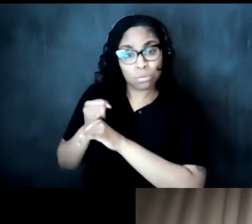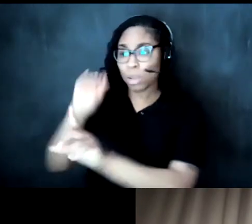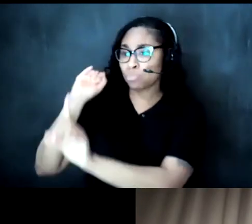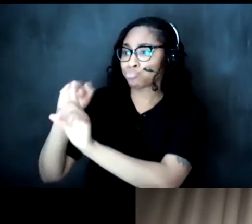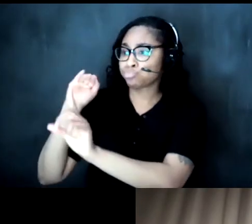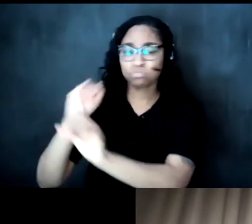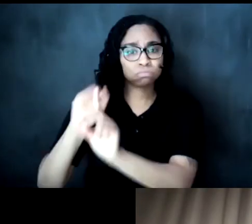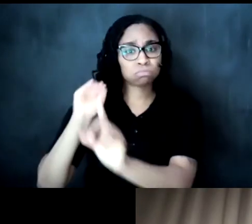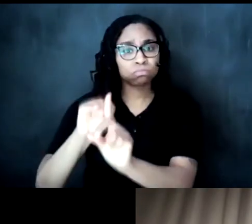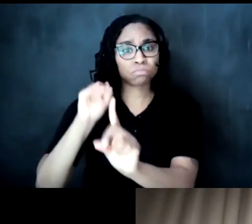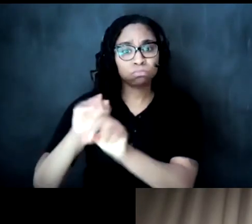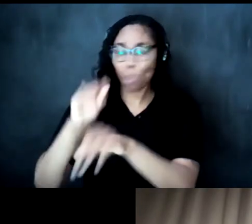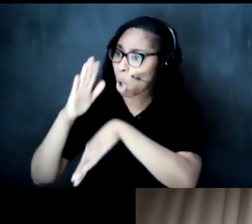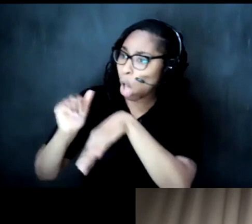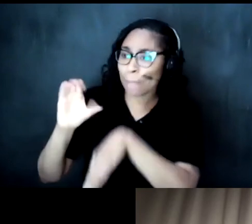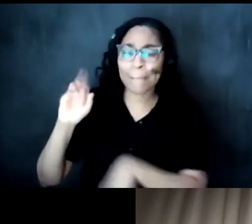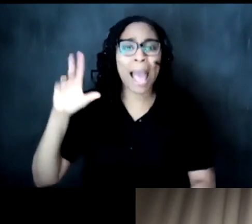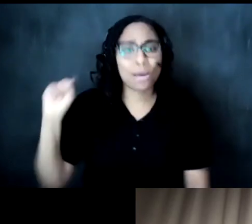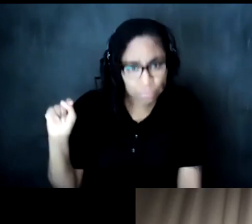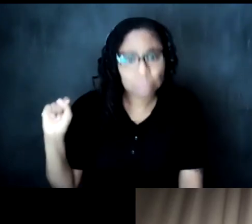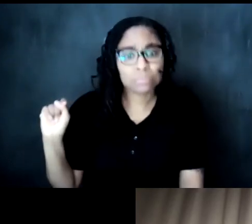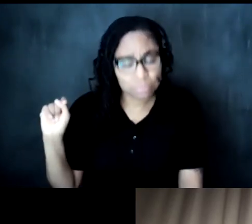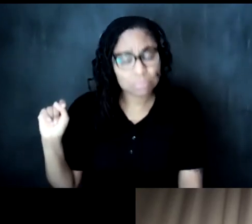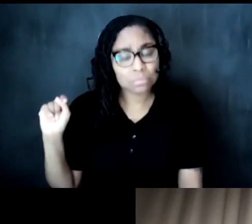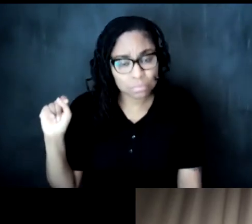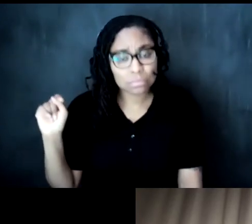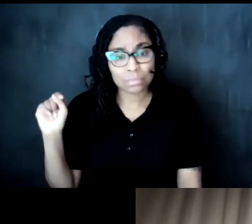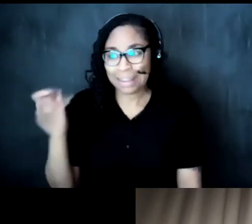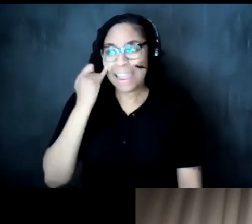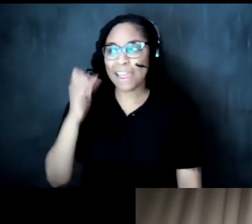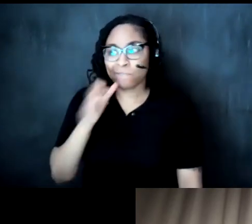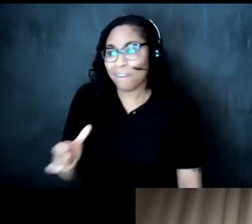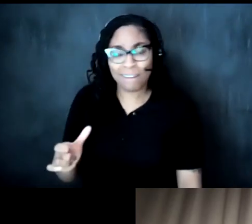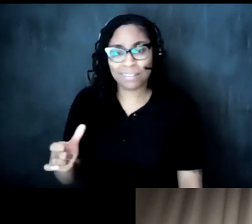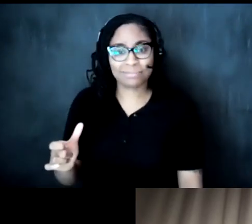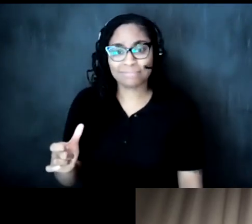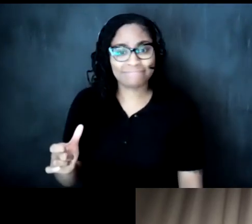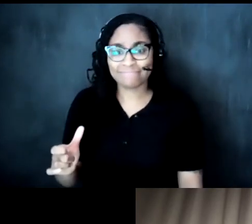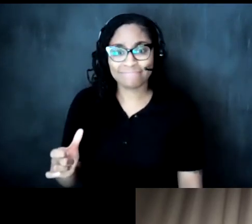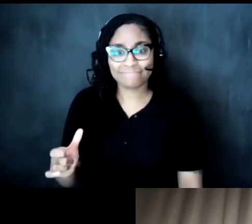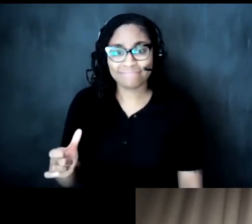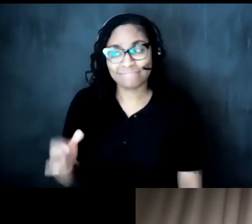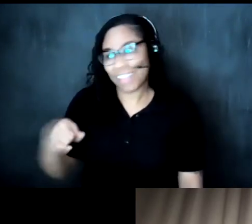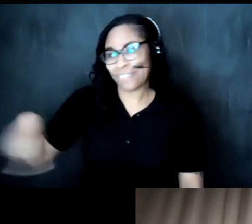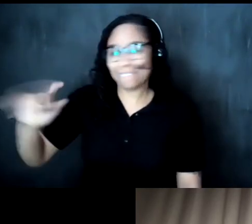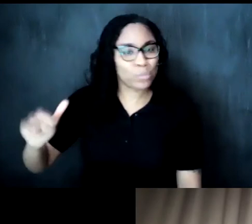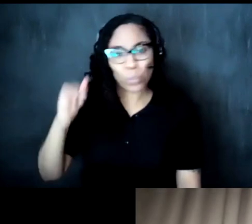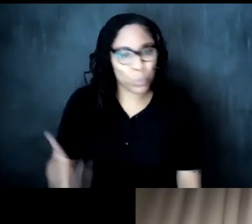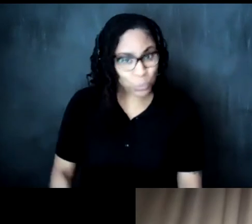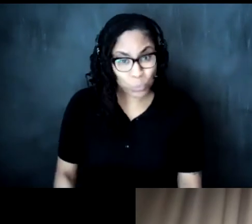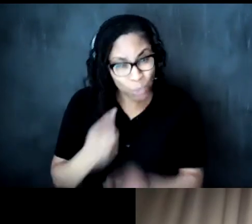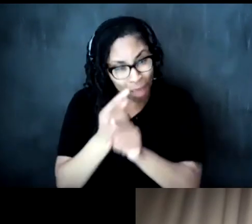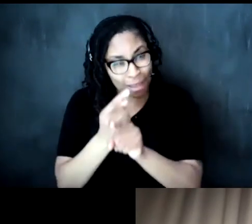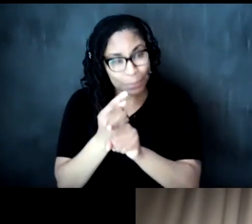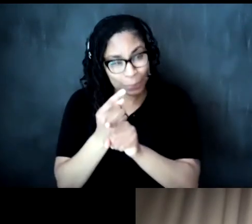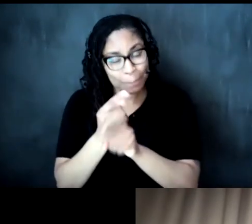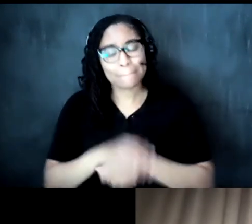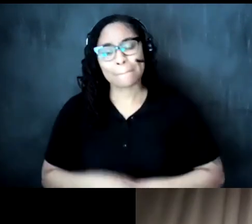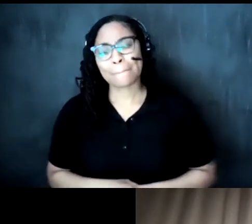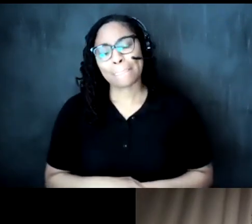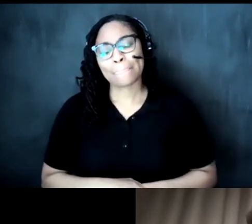believe right because if we don't they won't right uh so that's uh that that that is part of that's